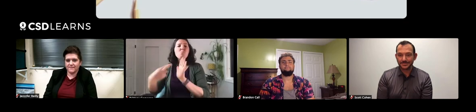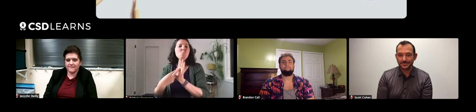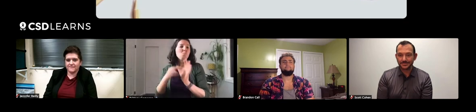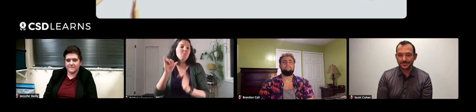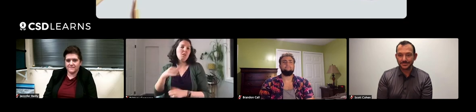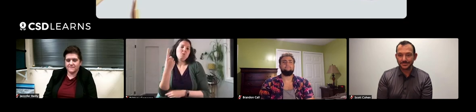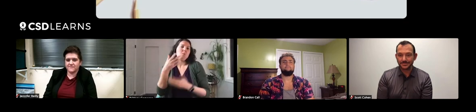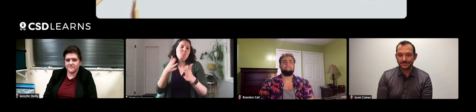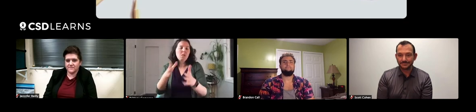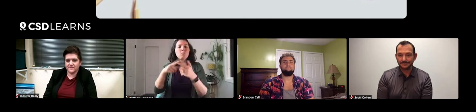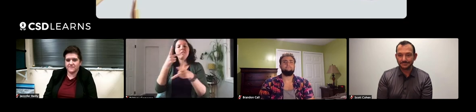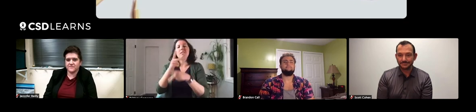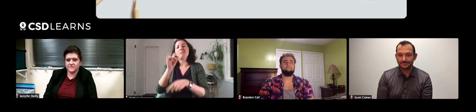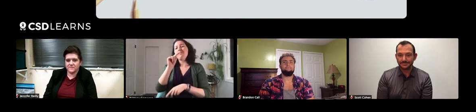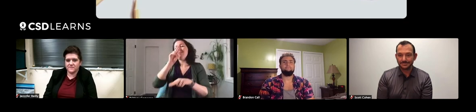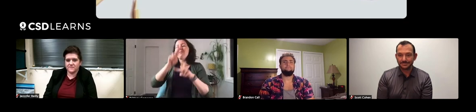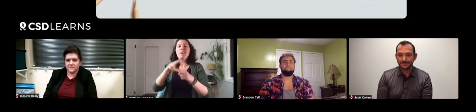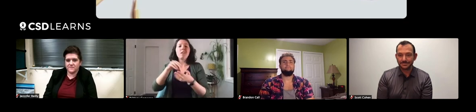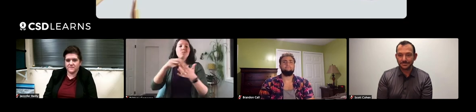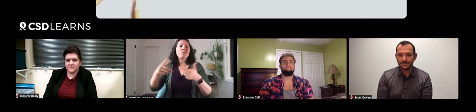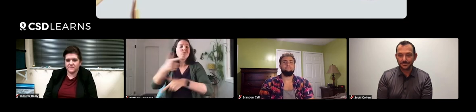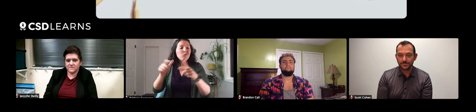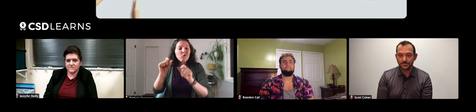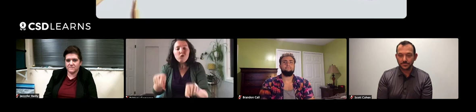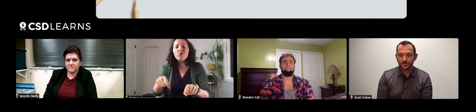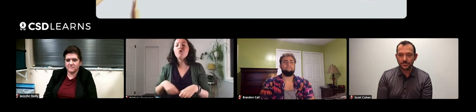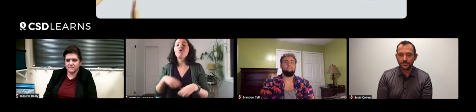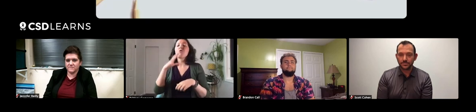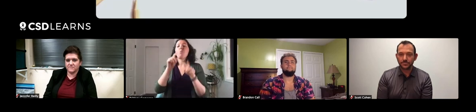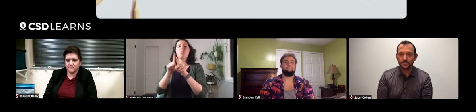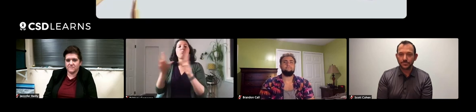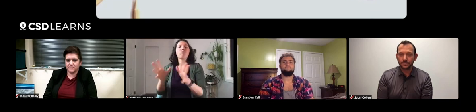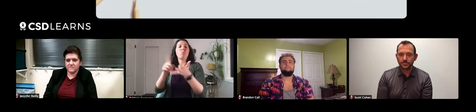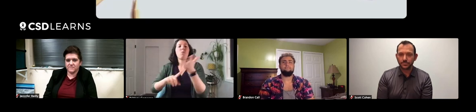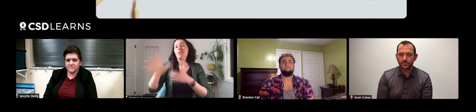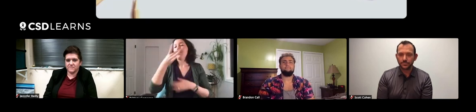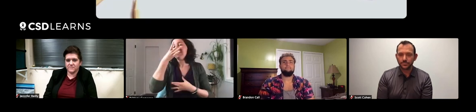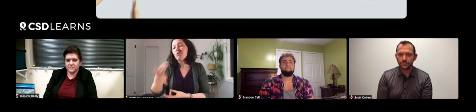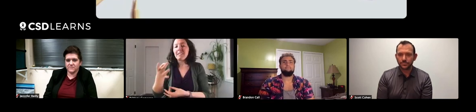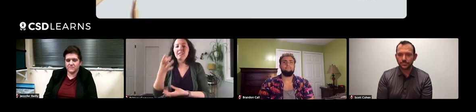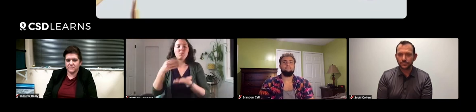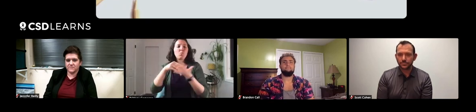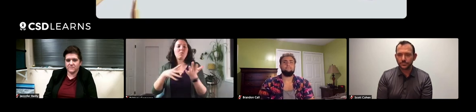in different ways. You can switch the roles and keep it fun by rotating it that way. You can assign roles